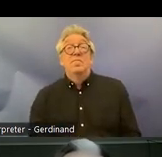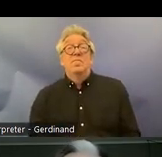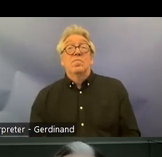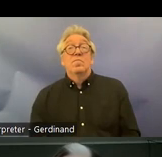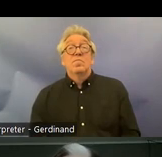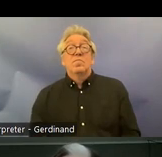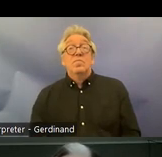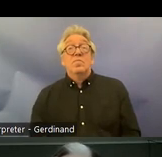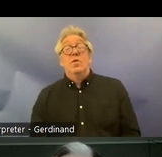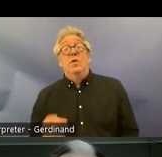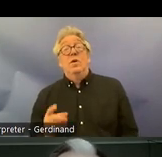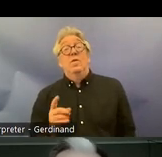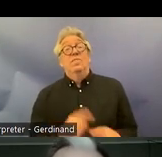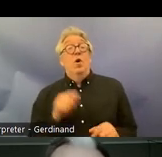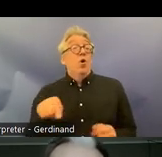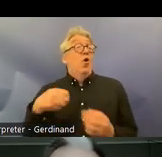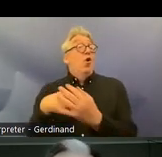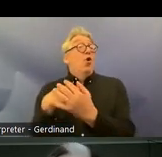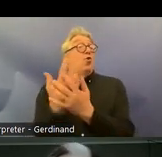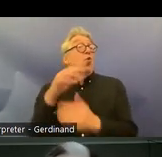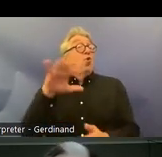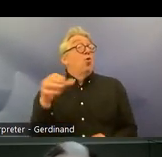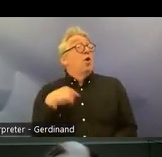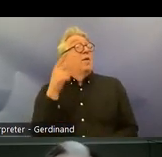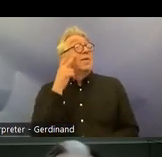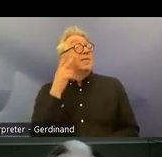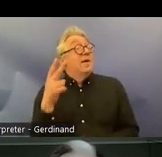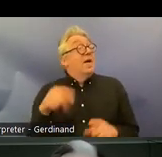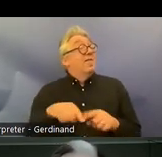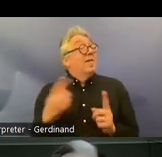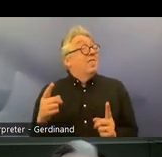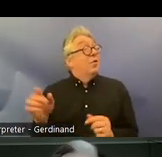crpd inNordic countries you have different systems for this in different